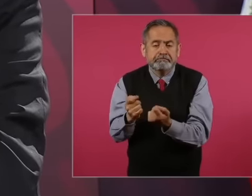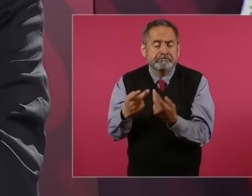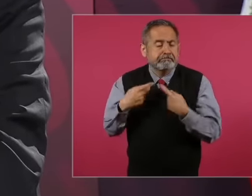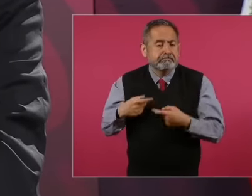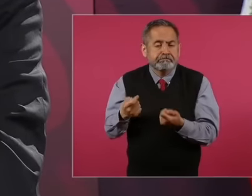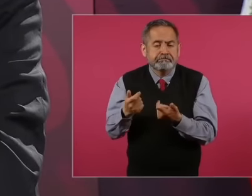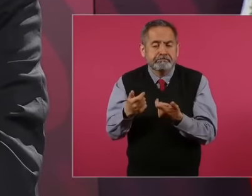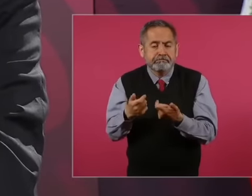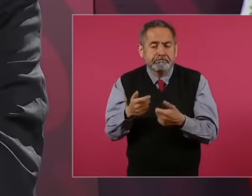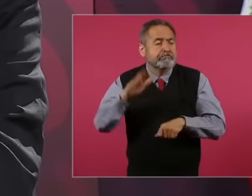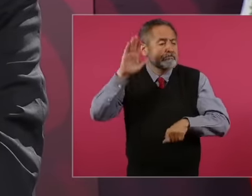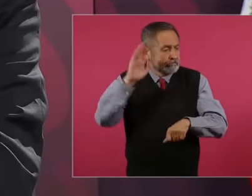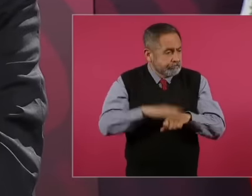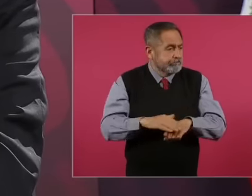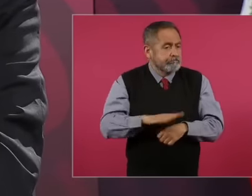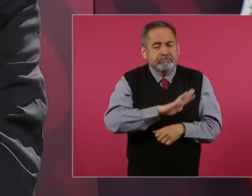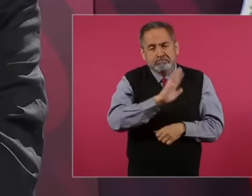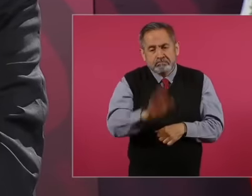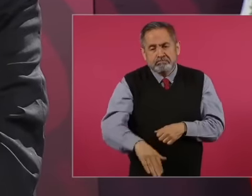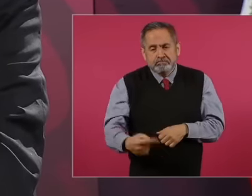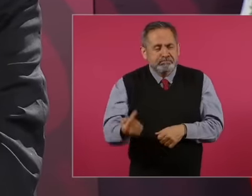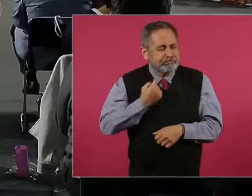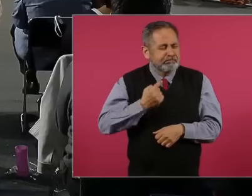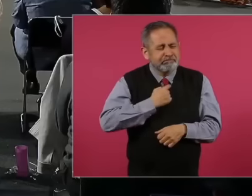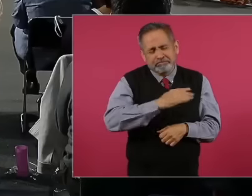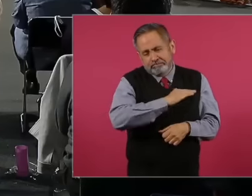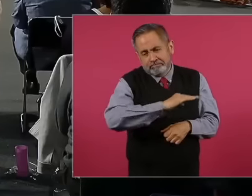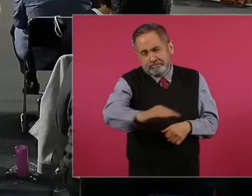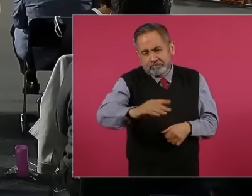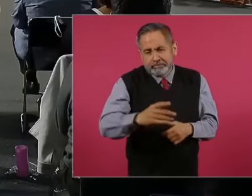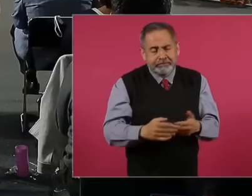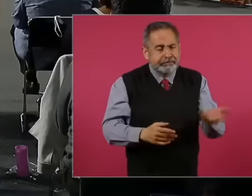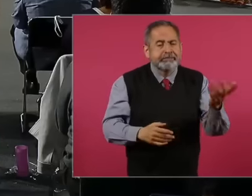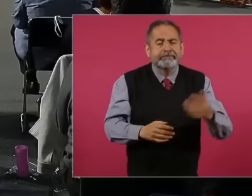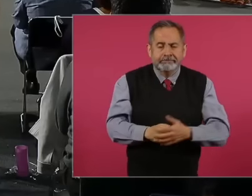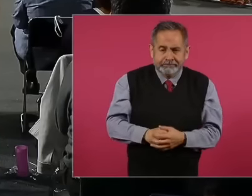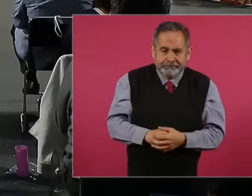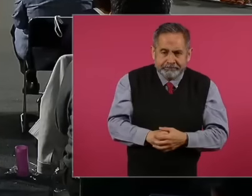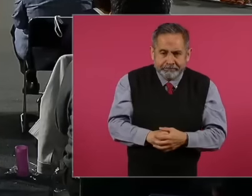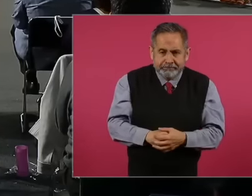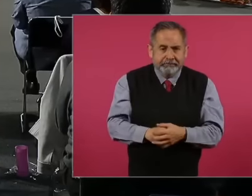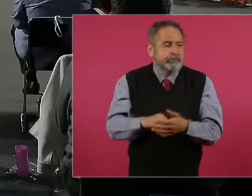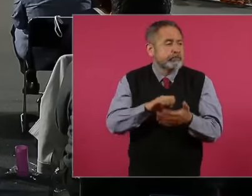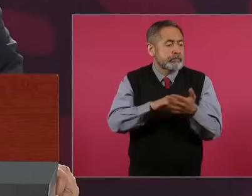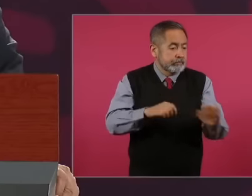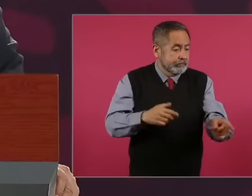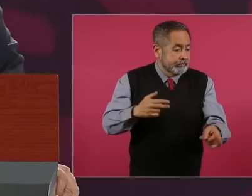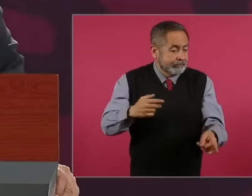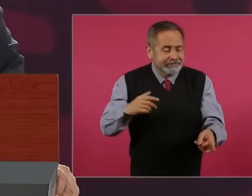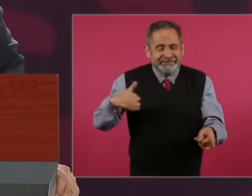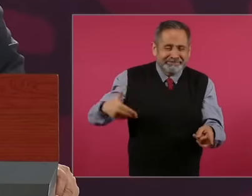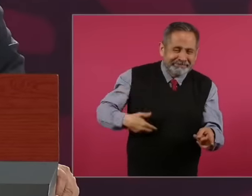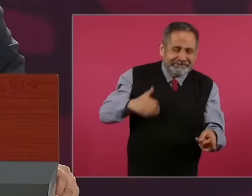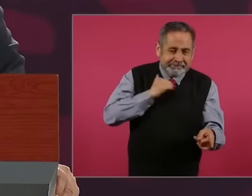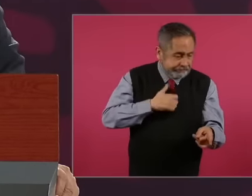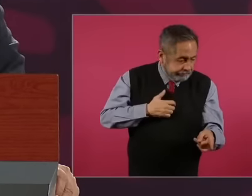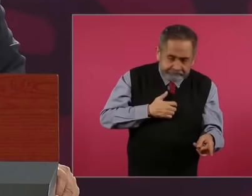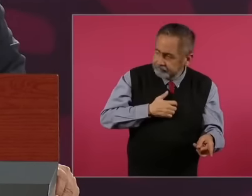That is the lethality rate because the wounded were finished off just as